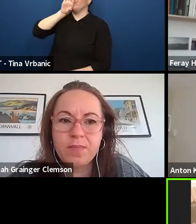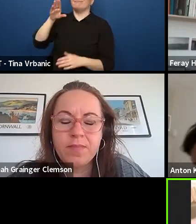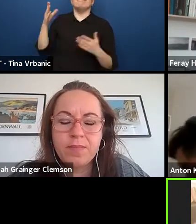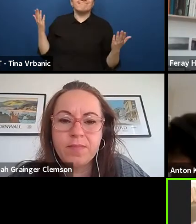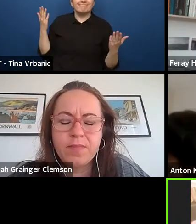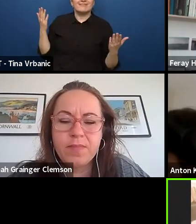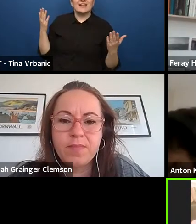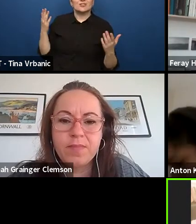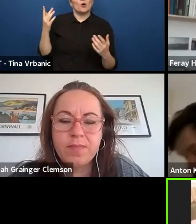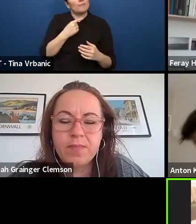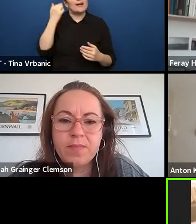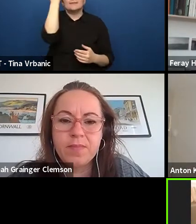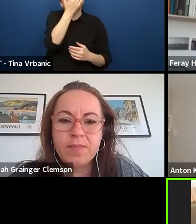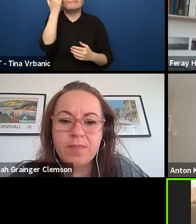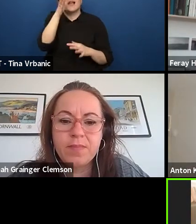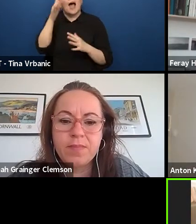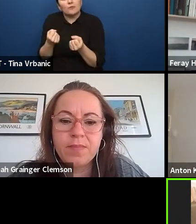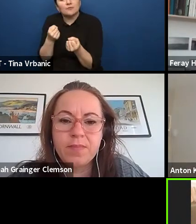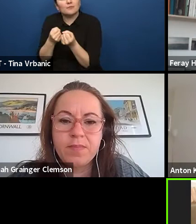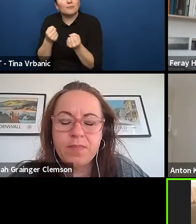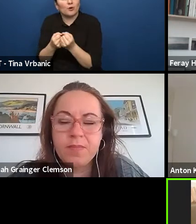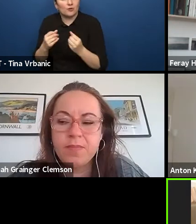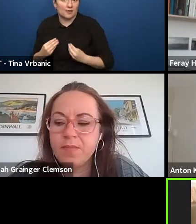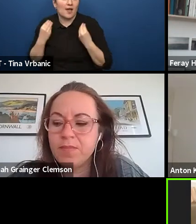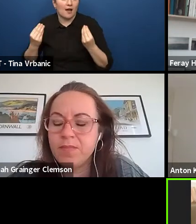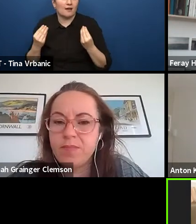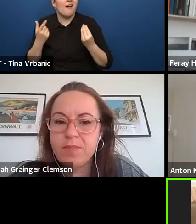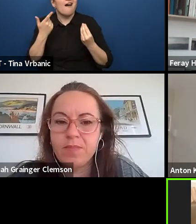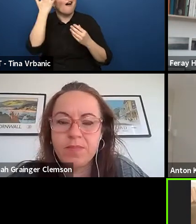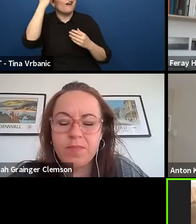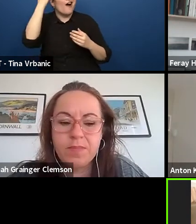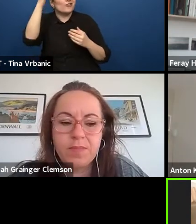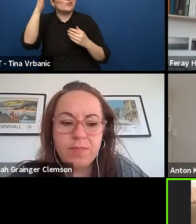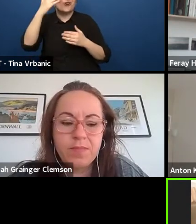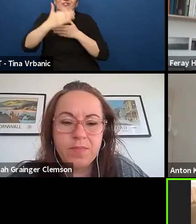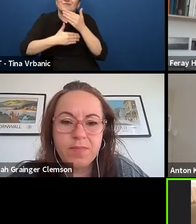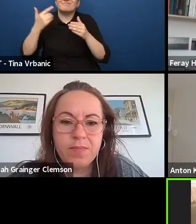That means that we need tools, ideas, new format